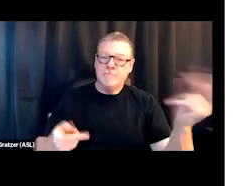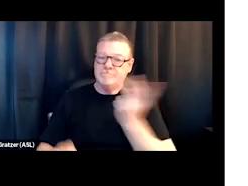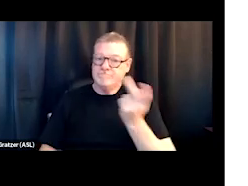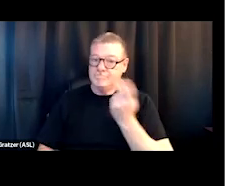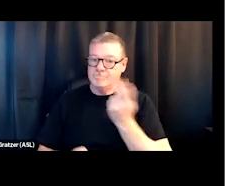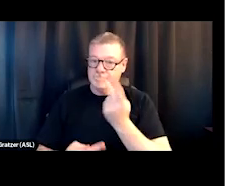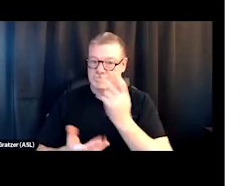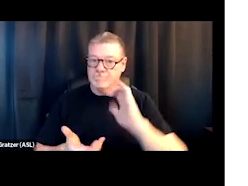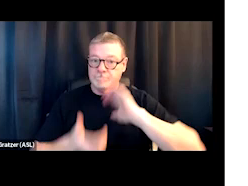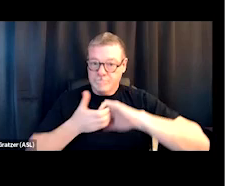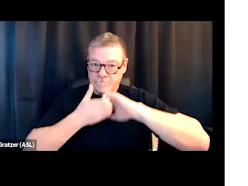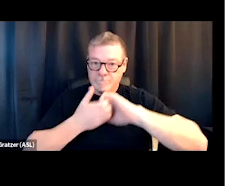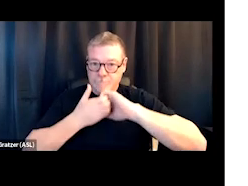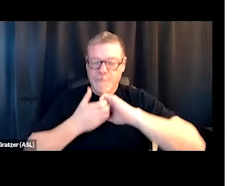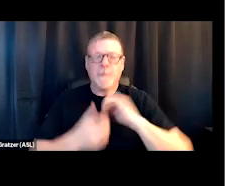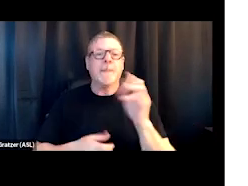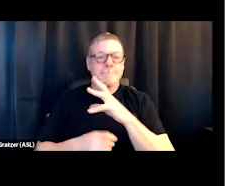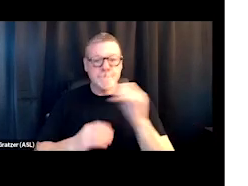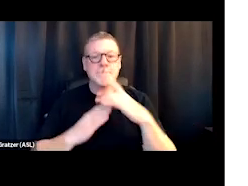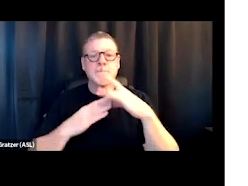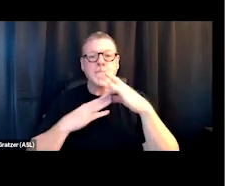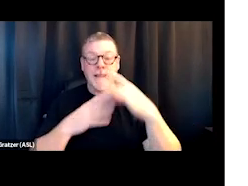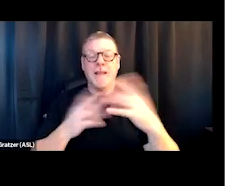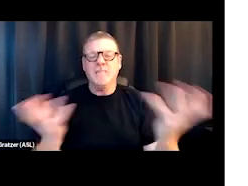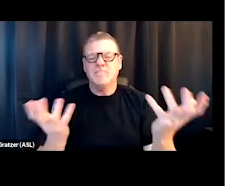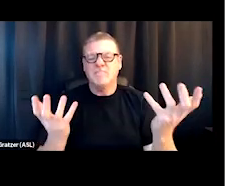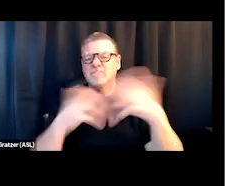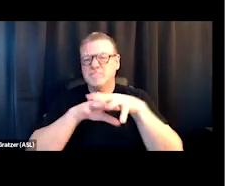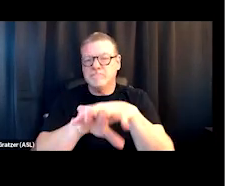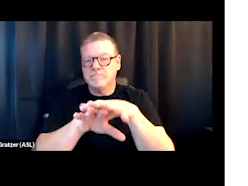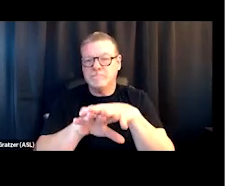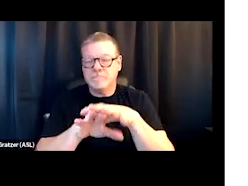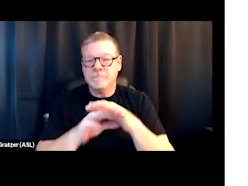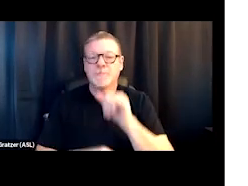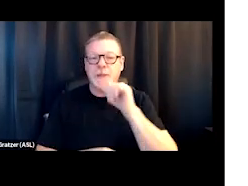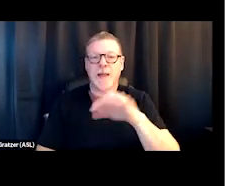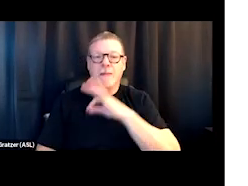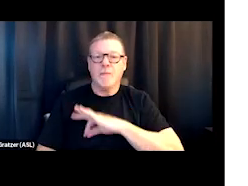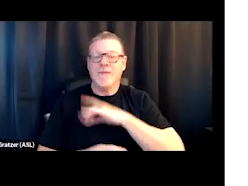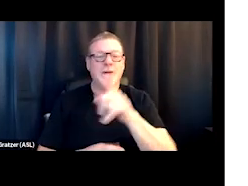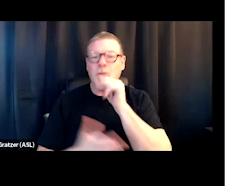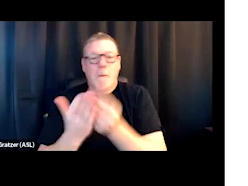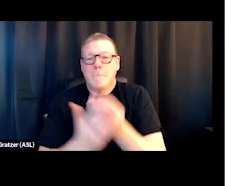and it ultimately led to a merger or a consolidation. And nonprofits, you don't buy nonprofits.